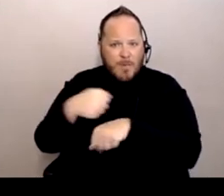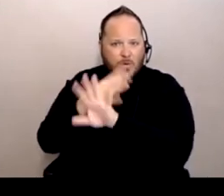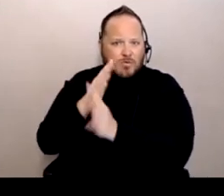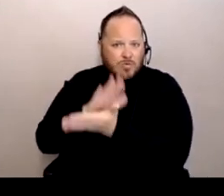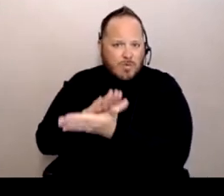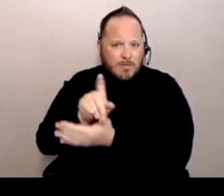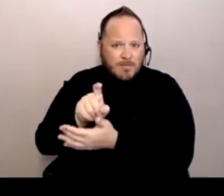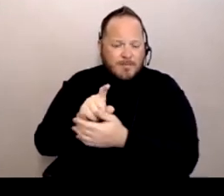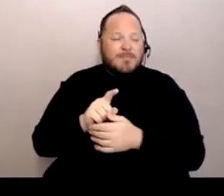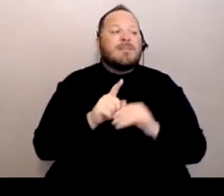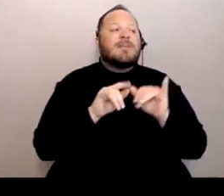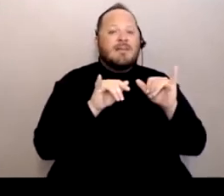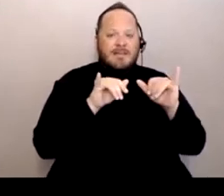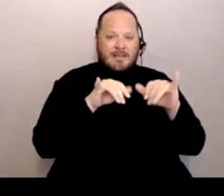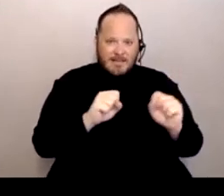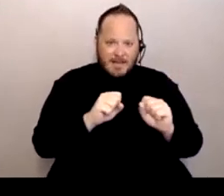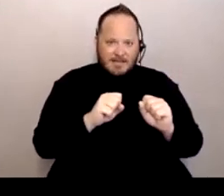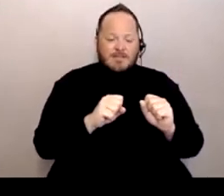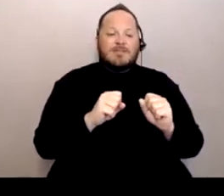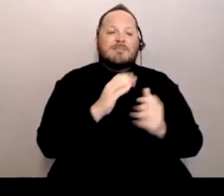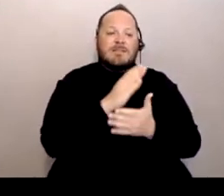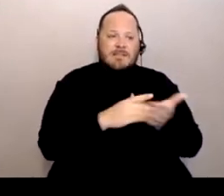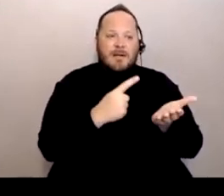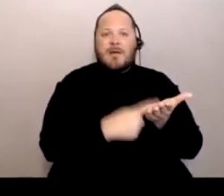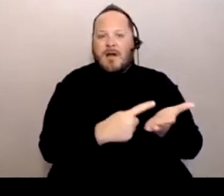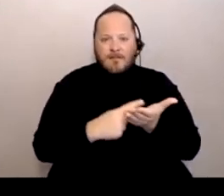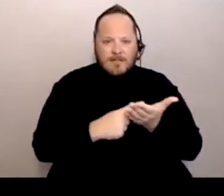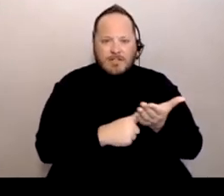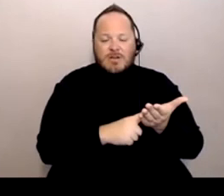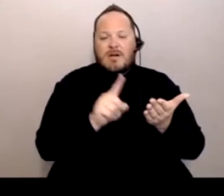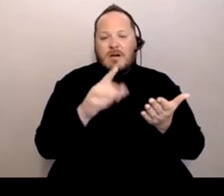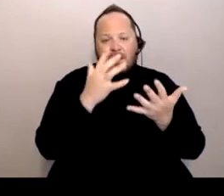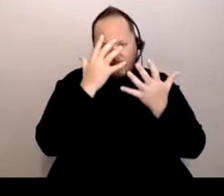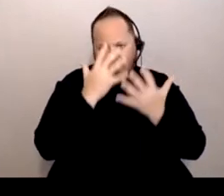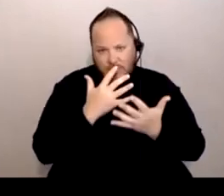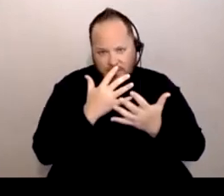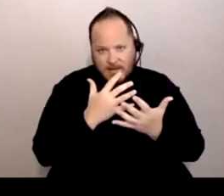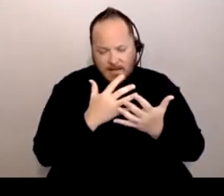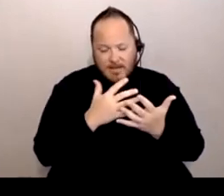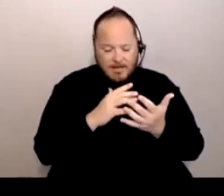[Ligia] Yes, there has been conversation. And unfortunately, again, because we are working,